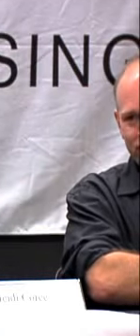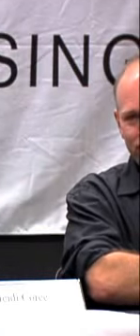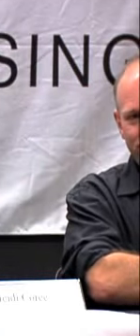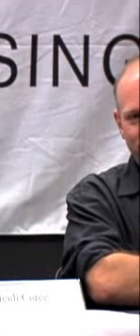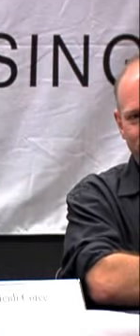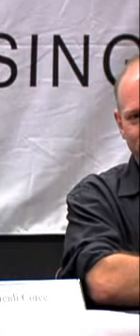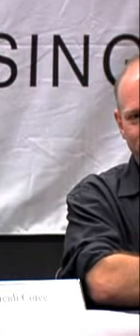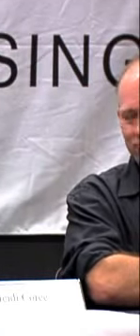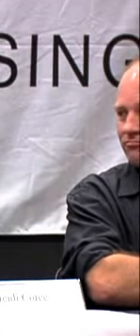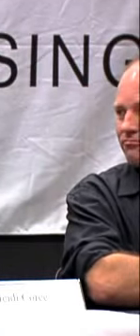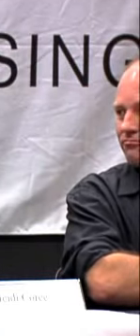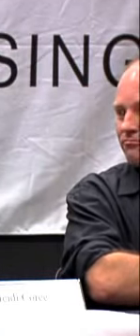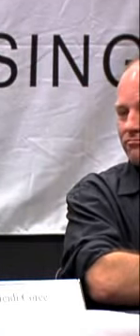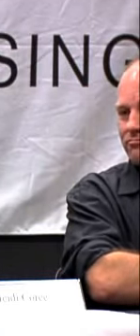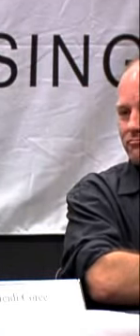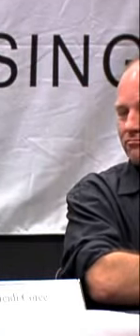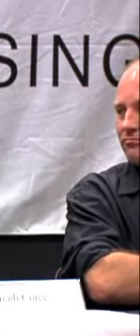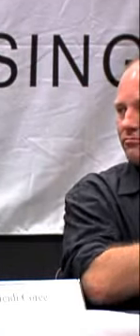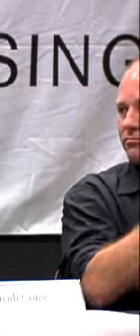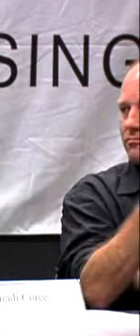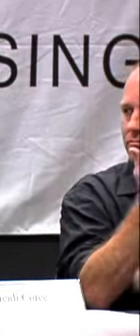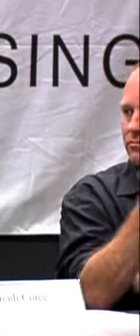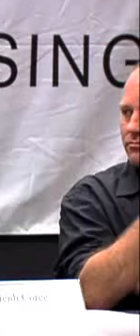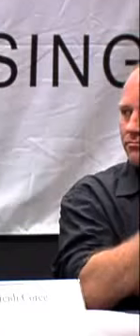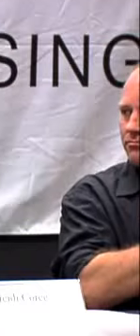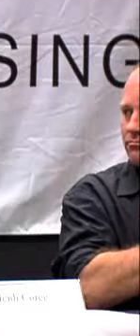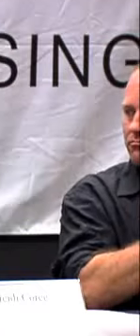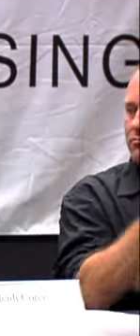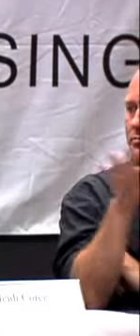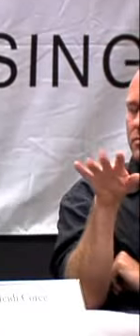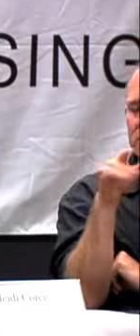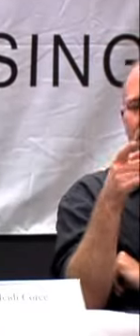IS THAT AUDISM? THAT'S MY QUESTION.